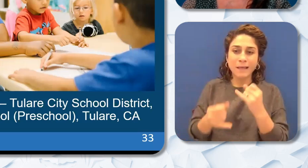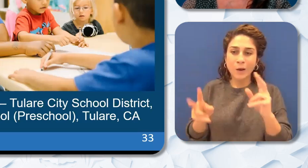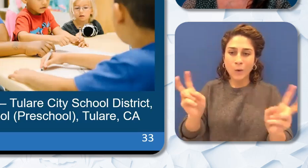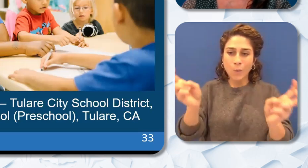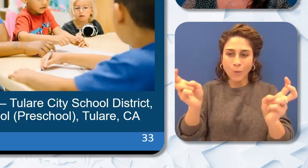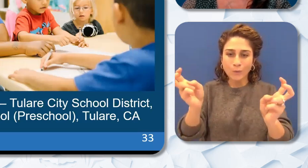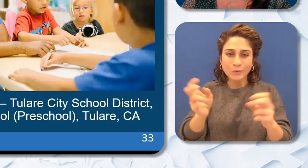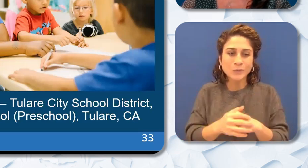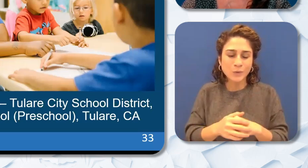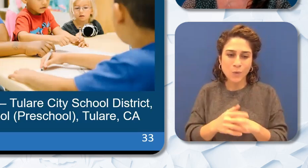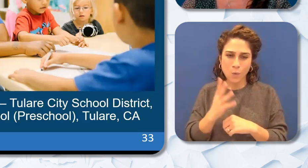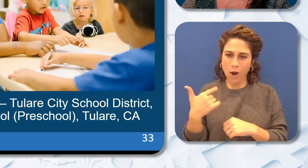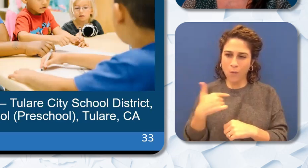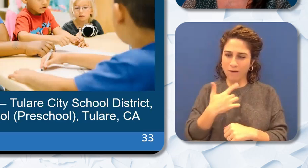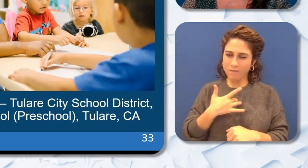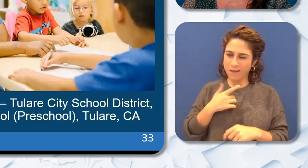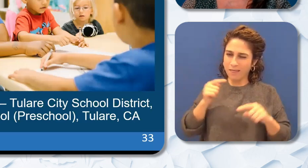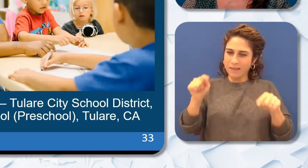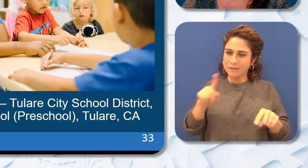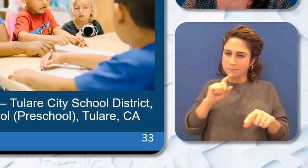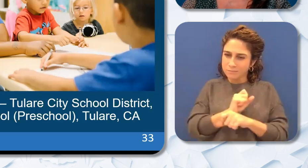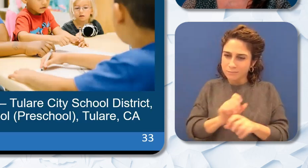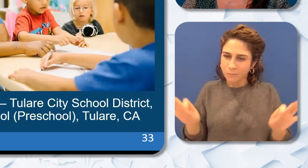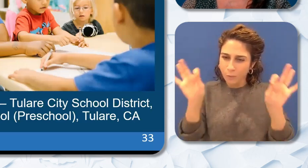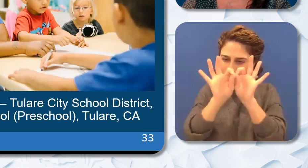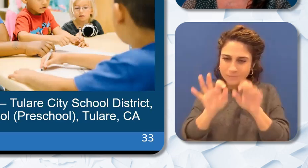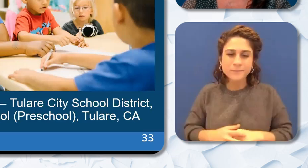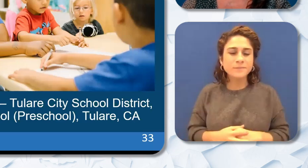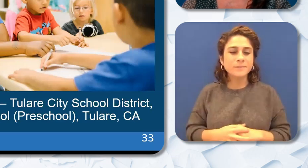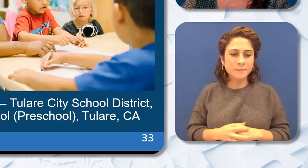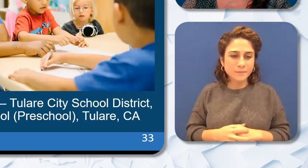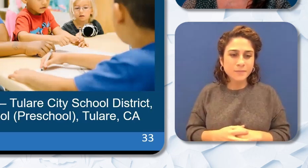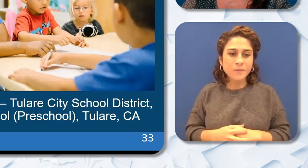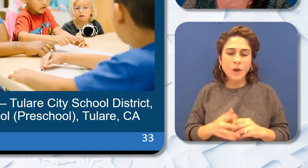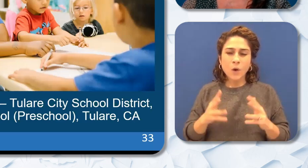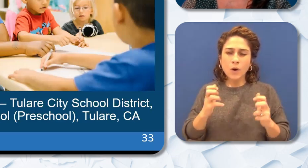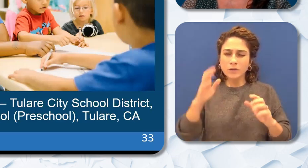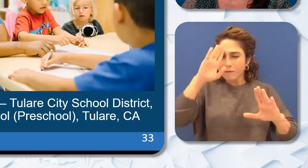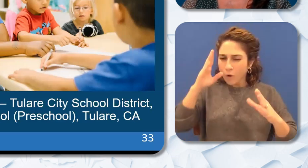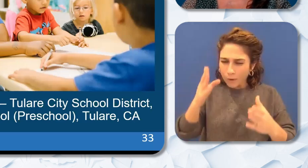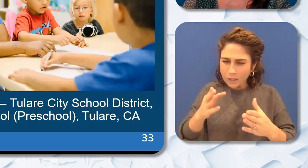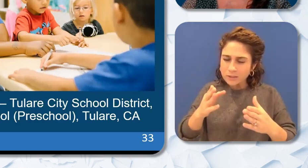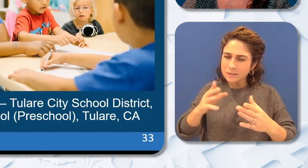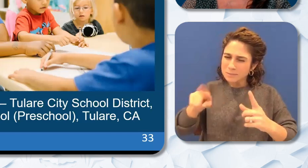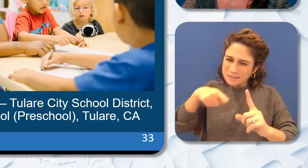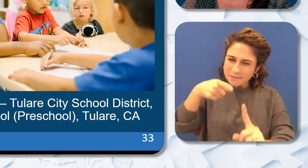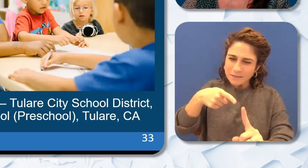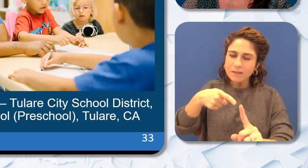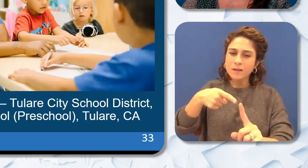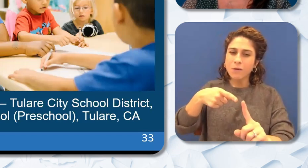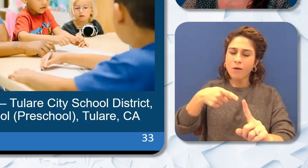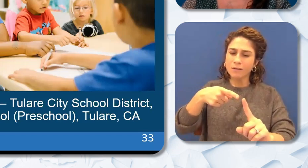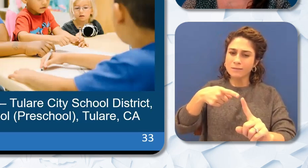so critical having a strand that focused really specifically on centering celebrating the magic